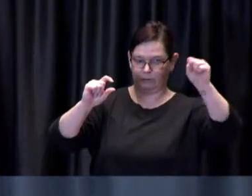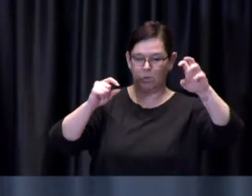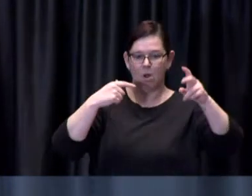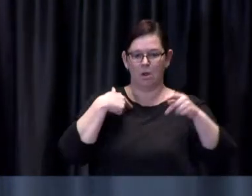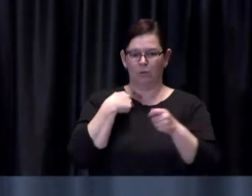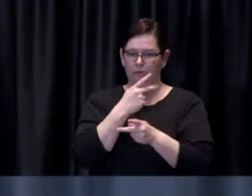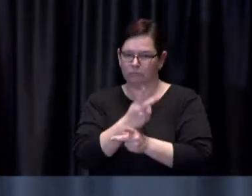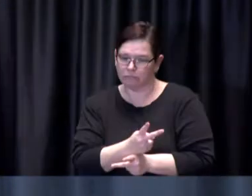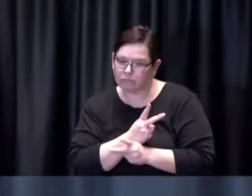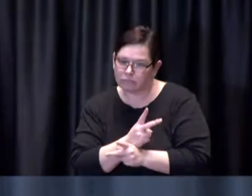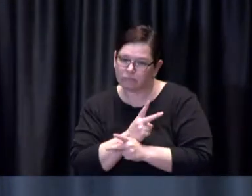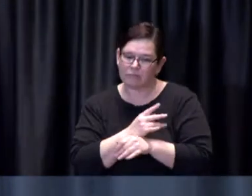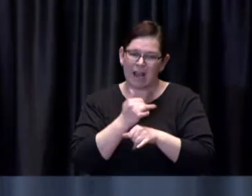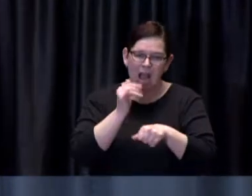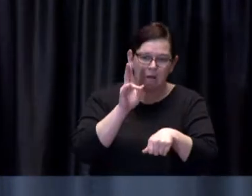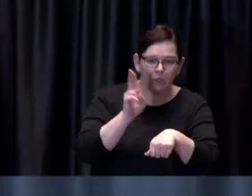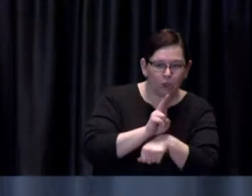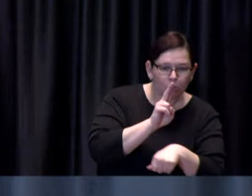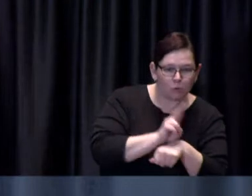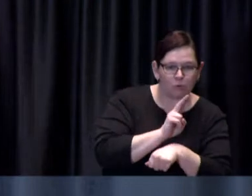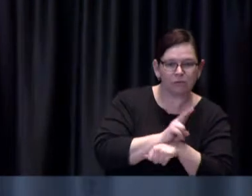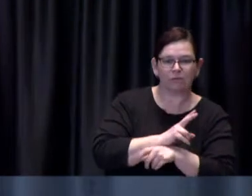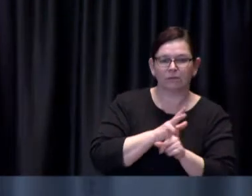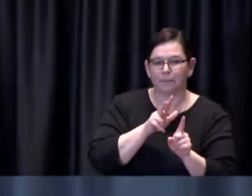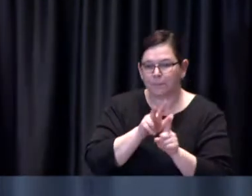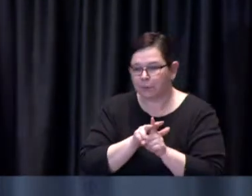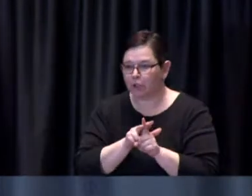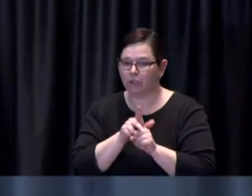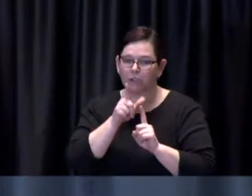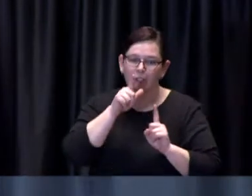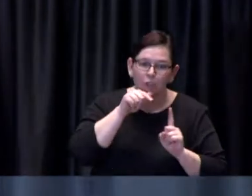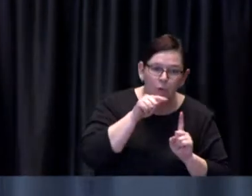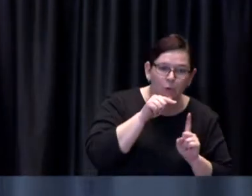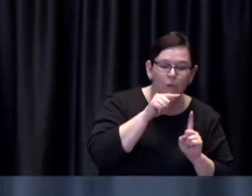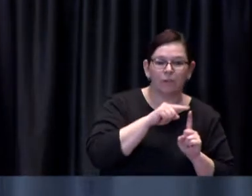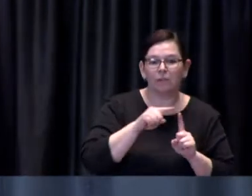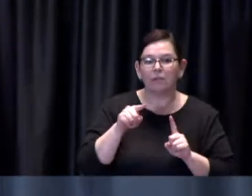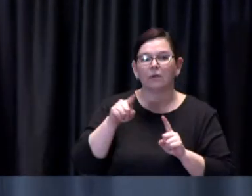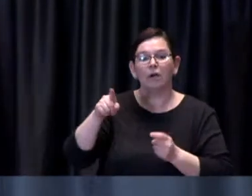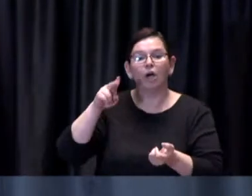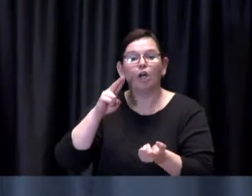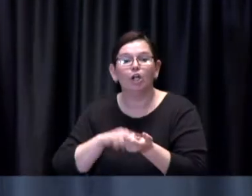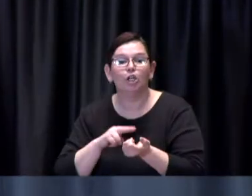there are highly experienced nurses and healthcare professionals that are managing